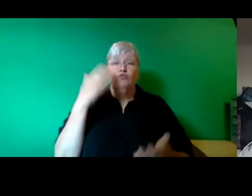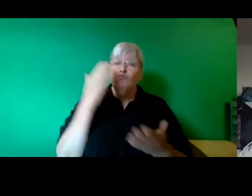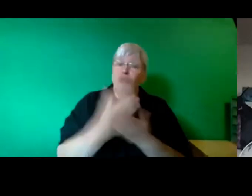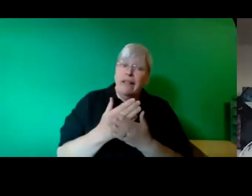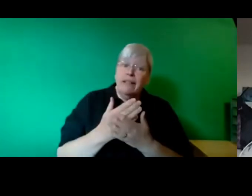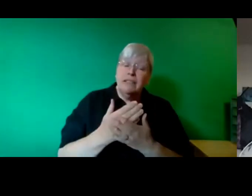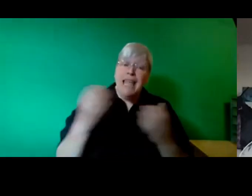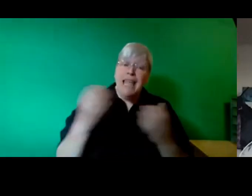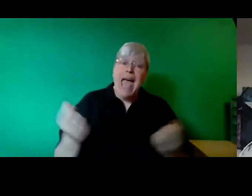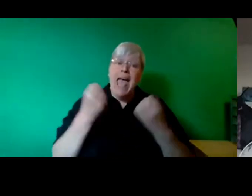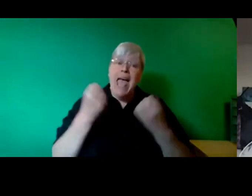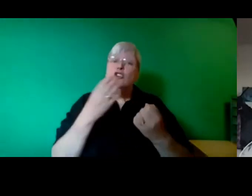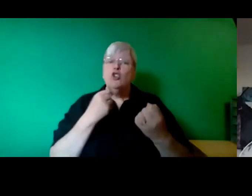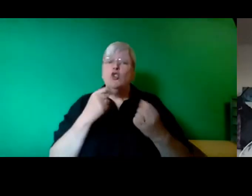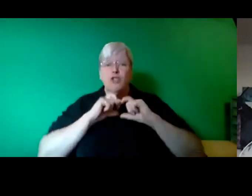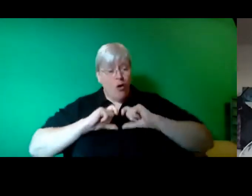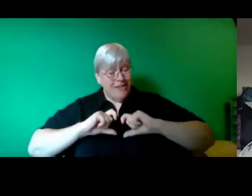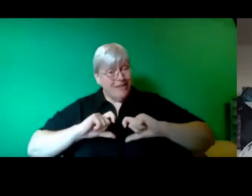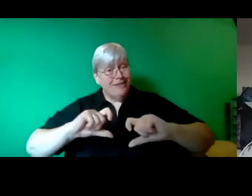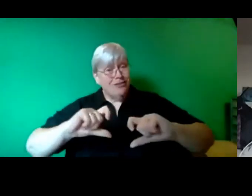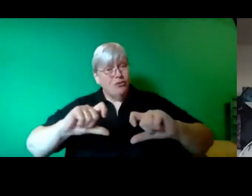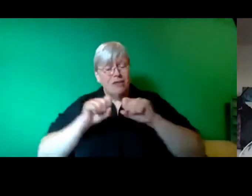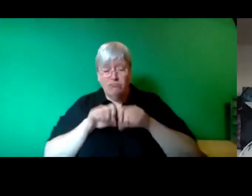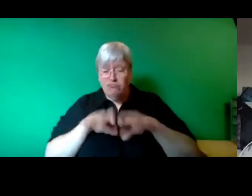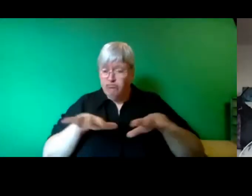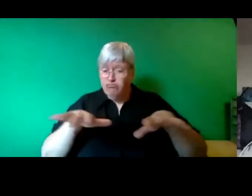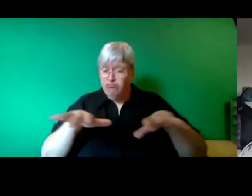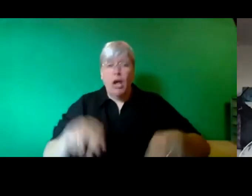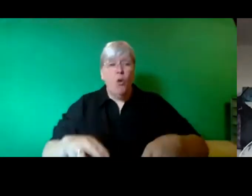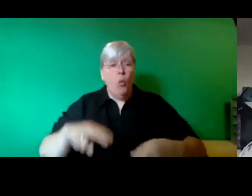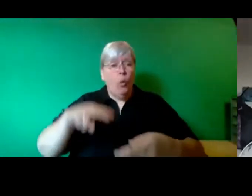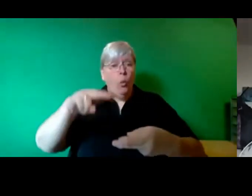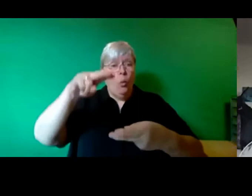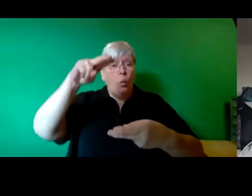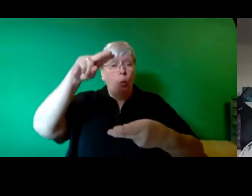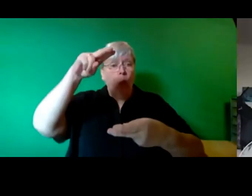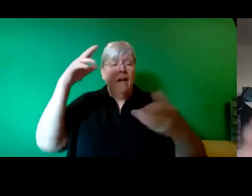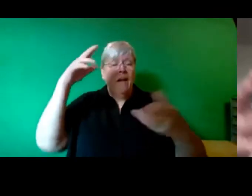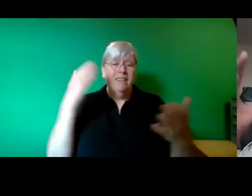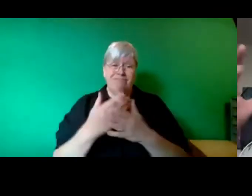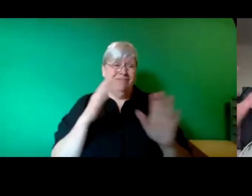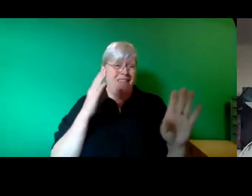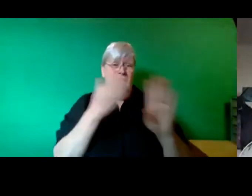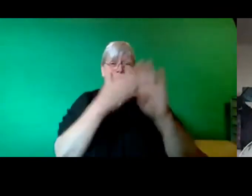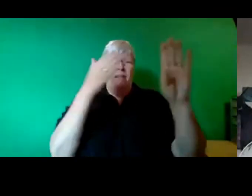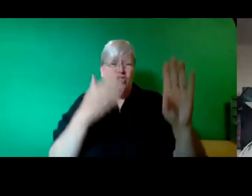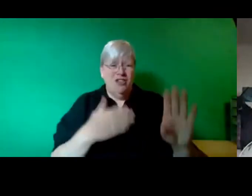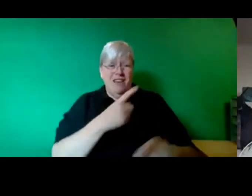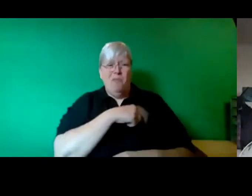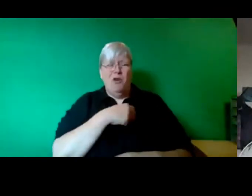continues, emissions continues to rise. Ambitions and pledges, we have bucket loads of them,